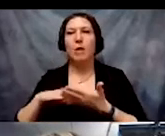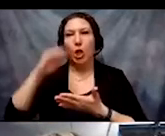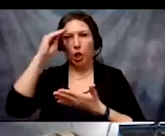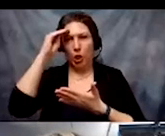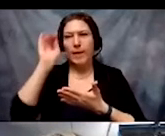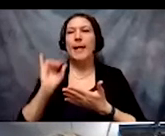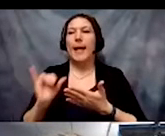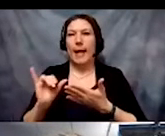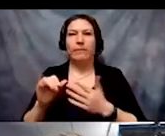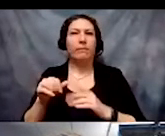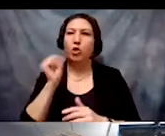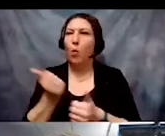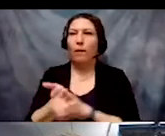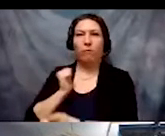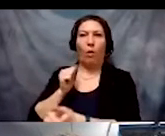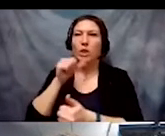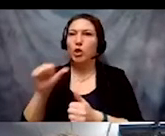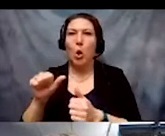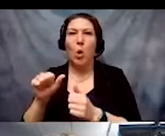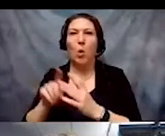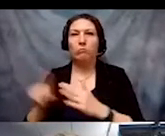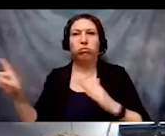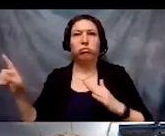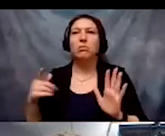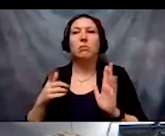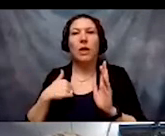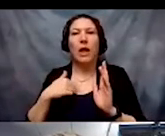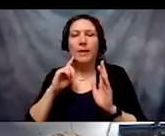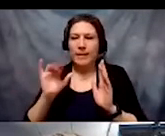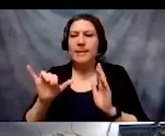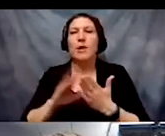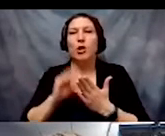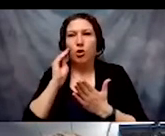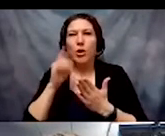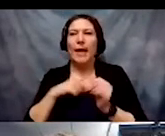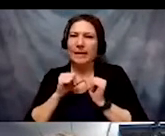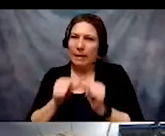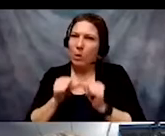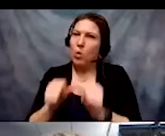So it's important that we yield power, space and time to people